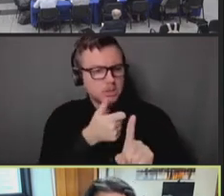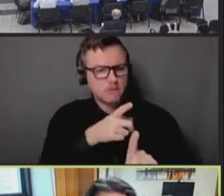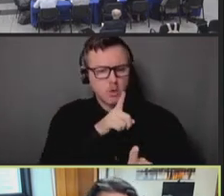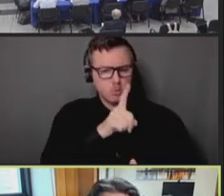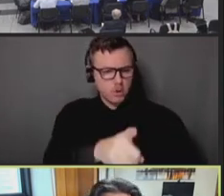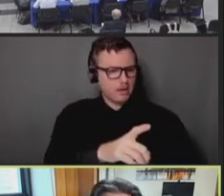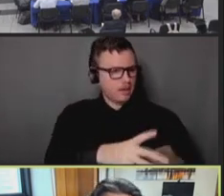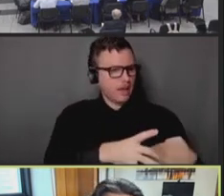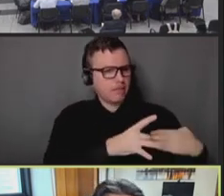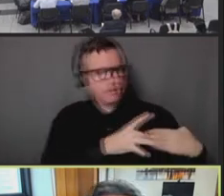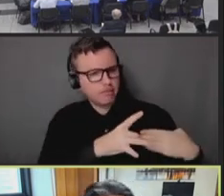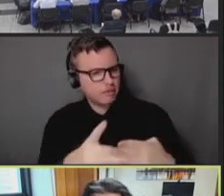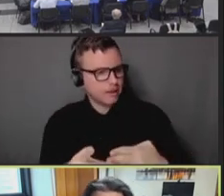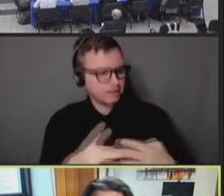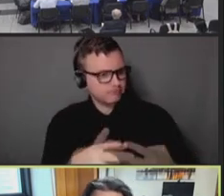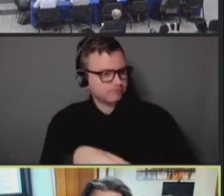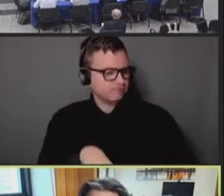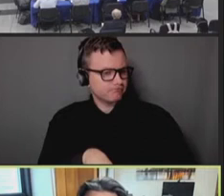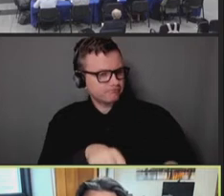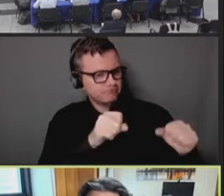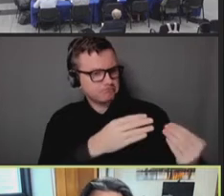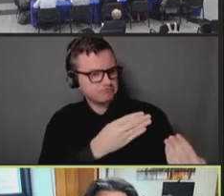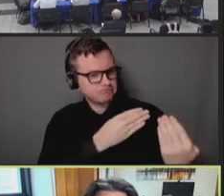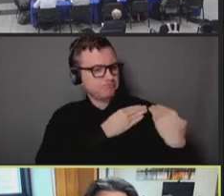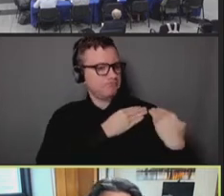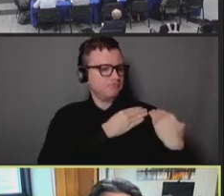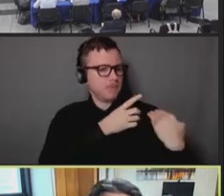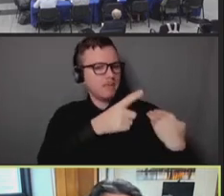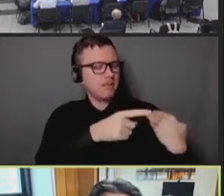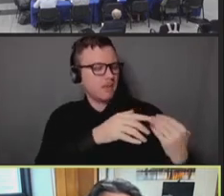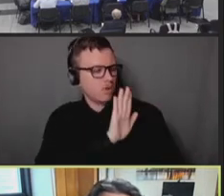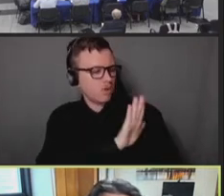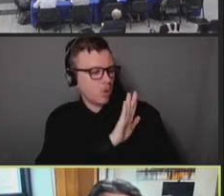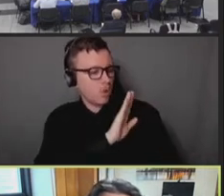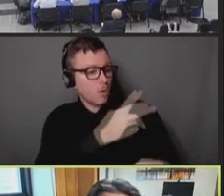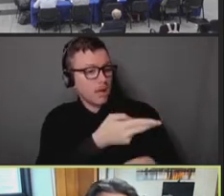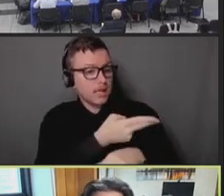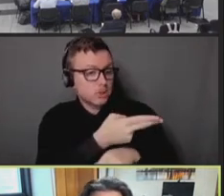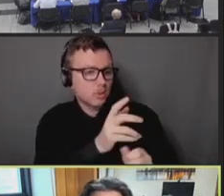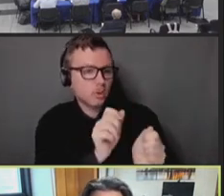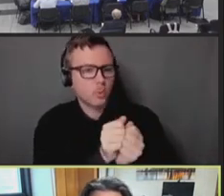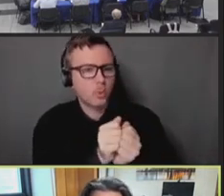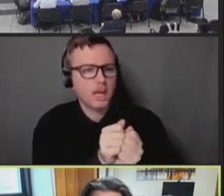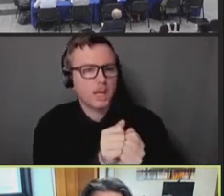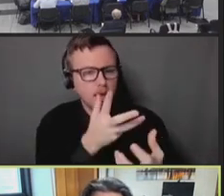and -- you know, and really building off of their history of engagement in health and human rights,